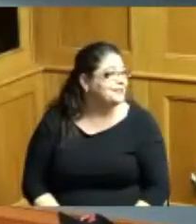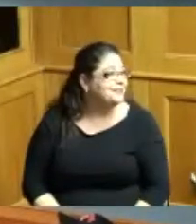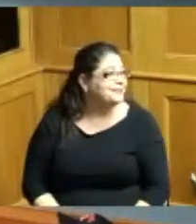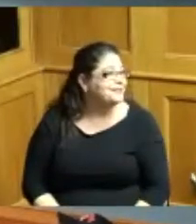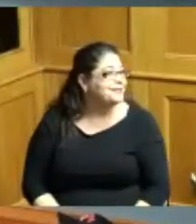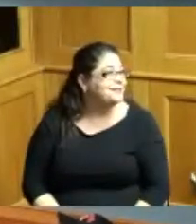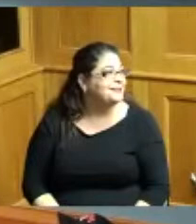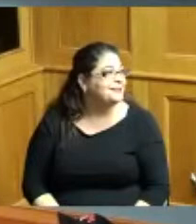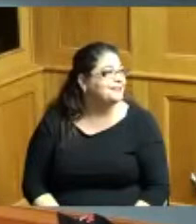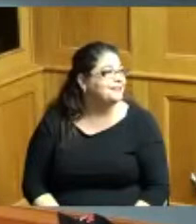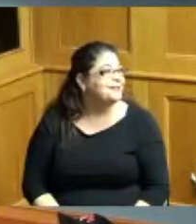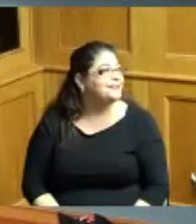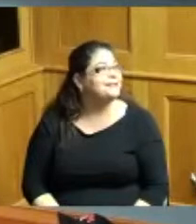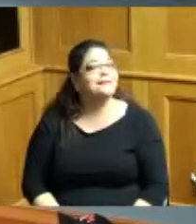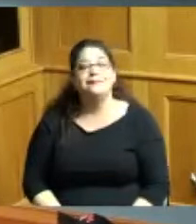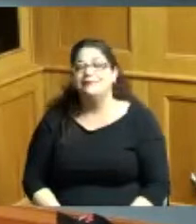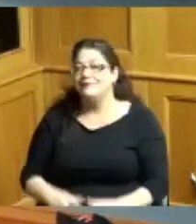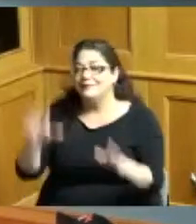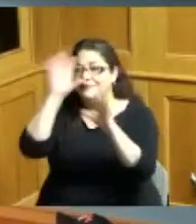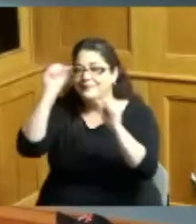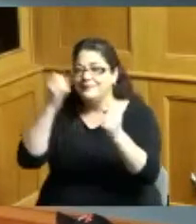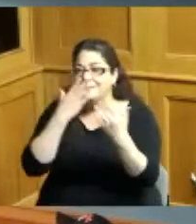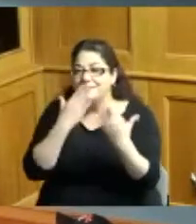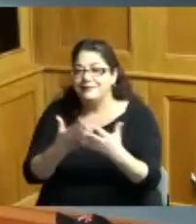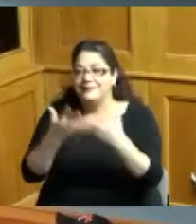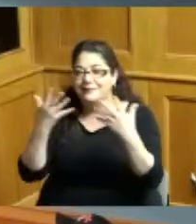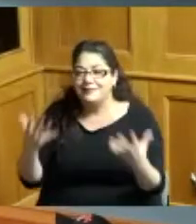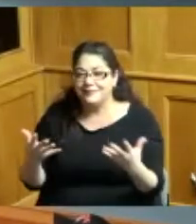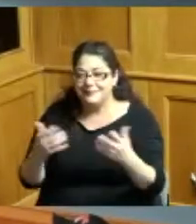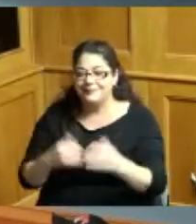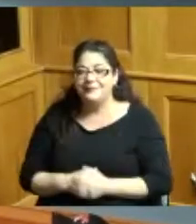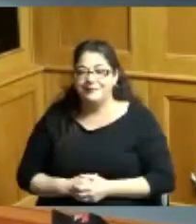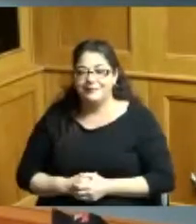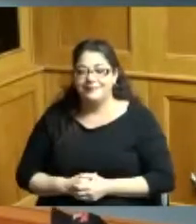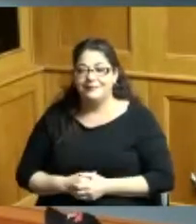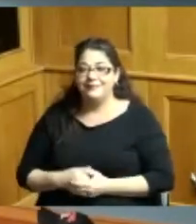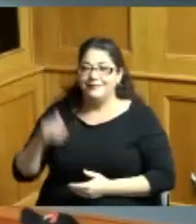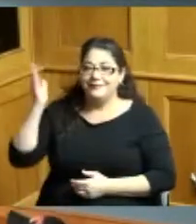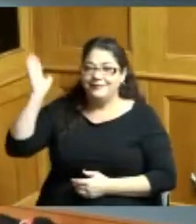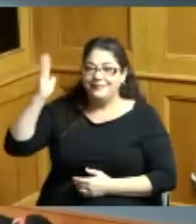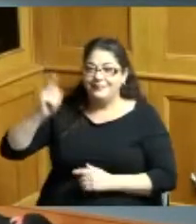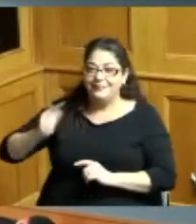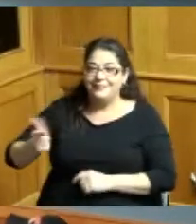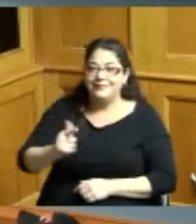thank you so much those are the ends end of our presentations but what I'm going to do a couple